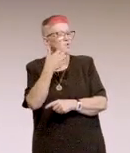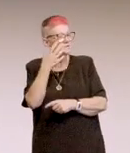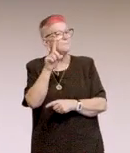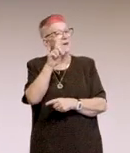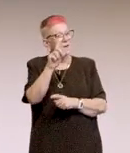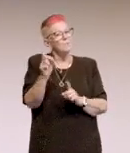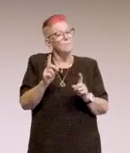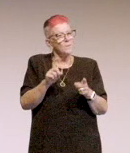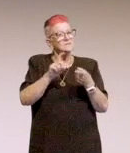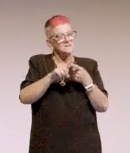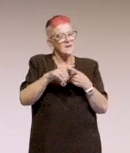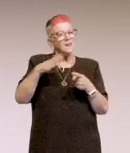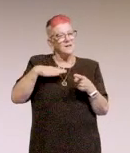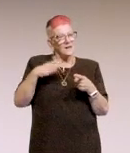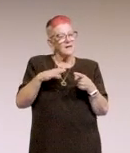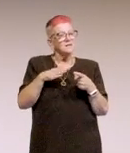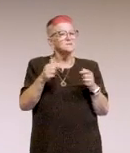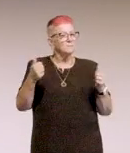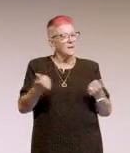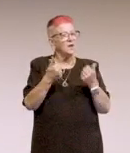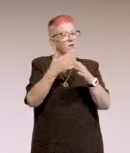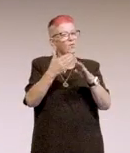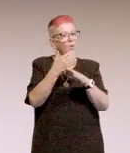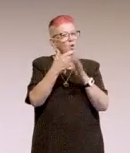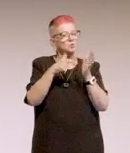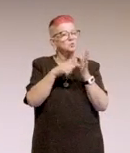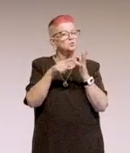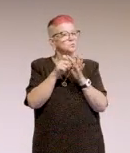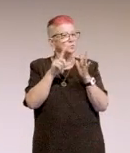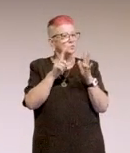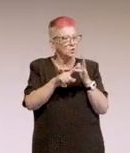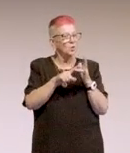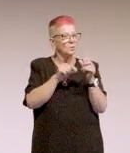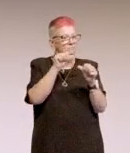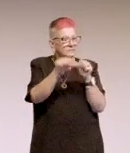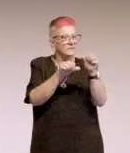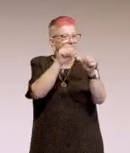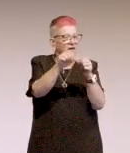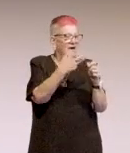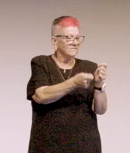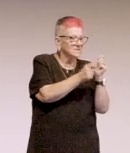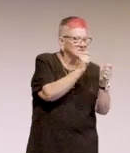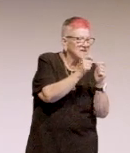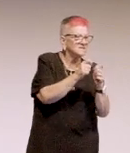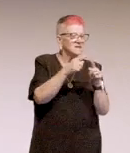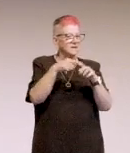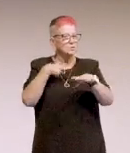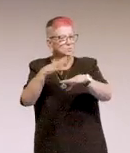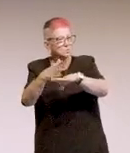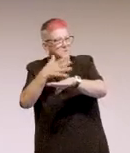getting all the teams to follow the new process, bedding it down in the tools to automate testing, getting 10 on IO set up for us.